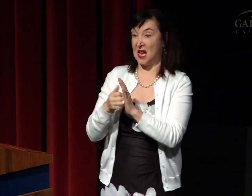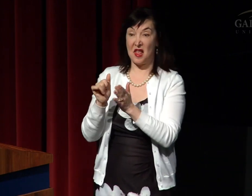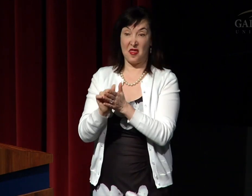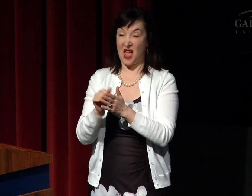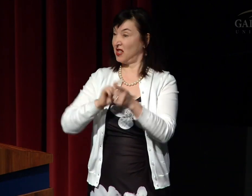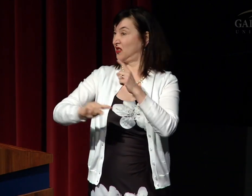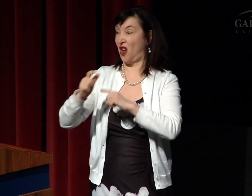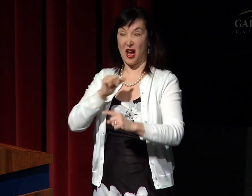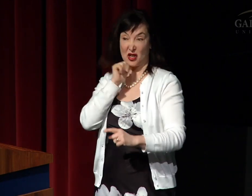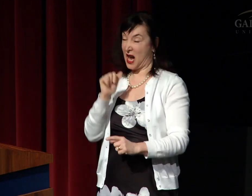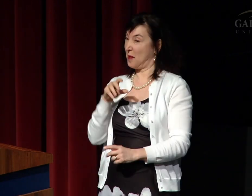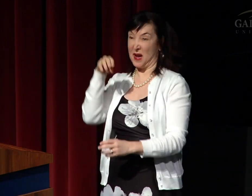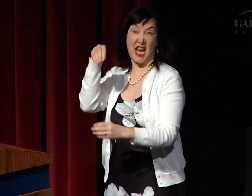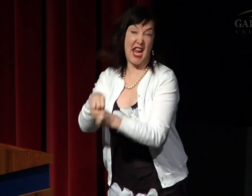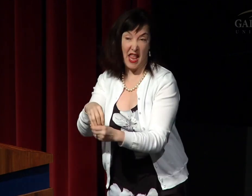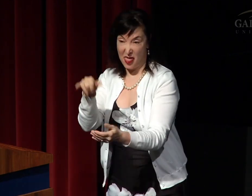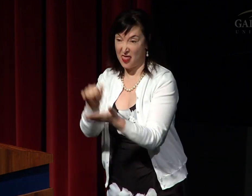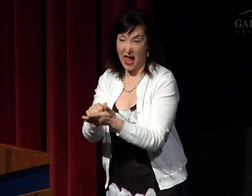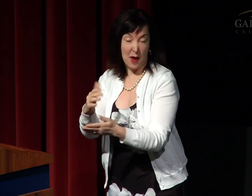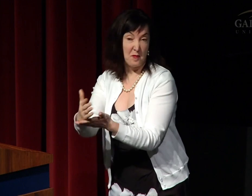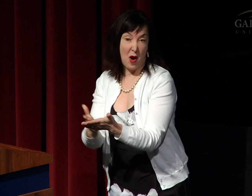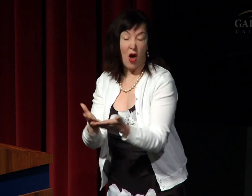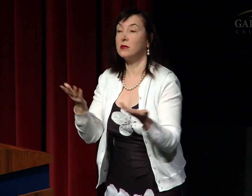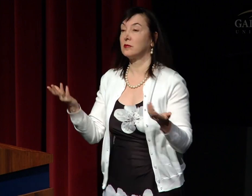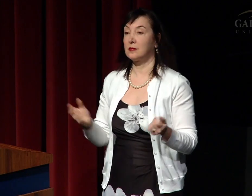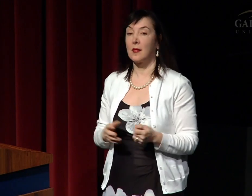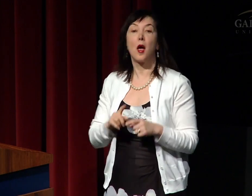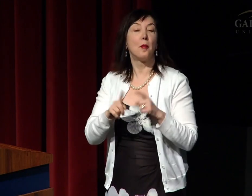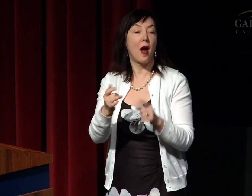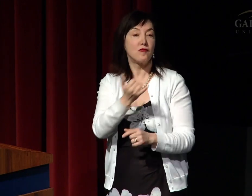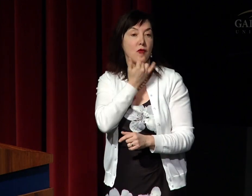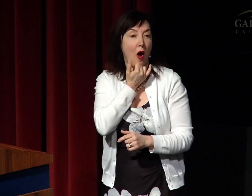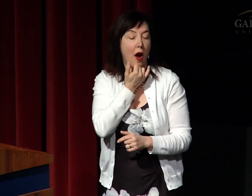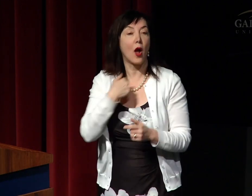What happens when signs are processed in that area? People thought that it wouldn't be,